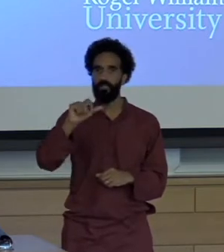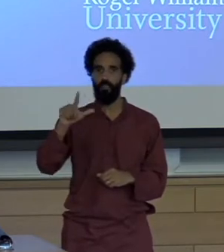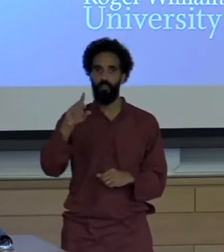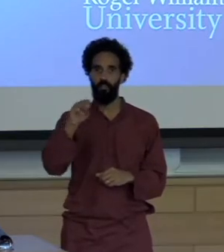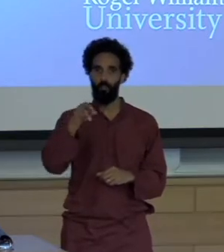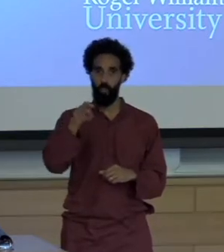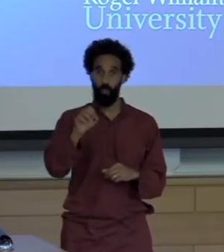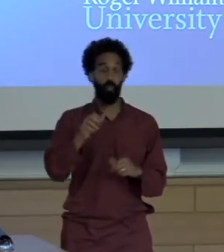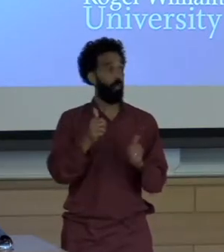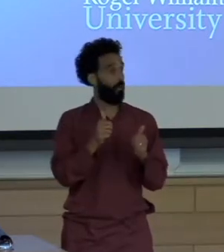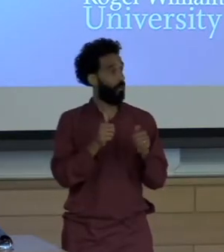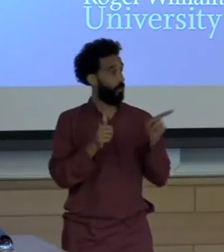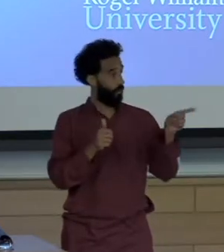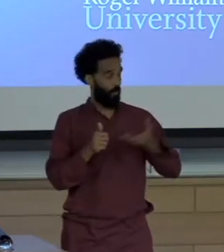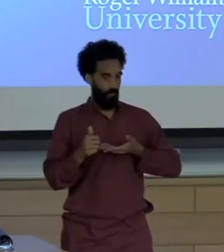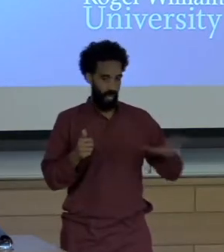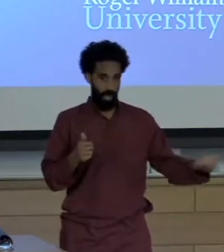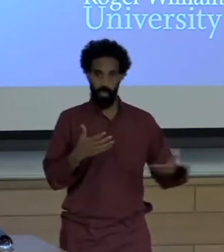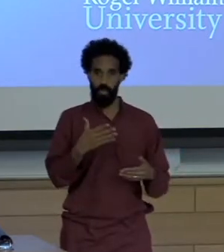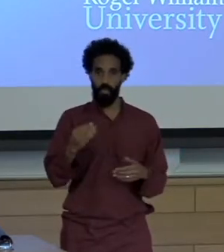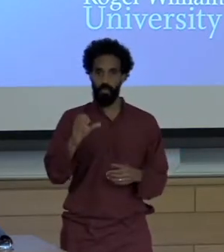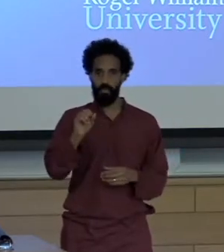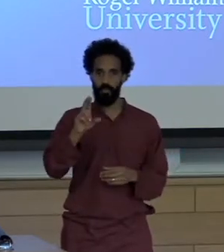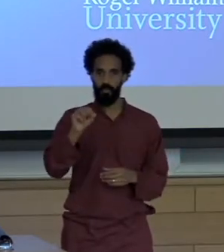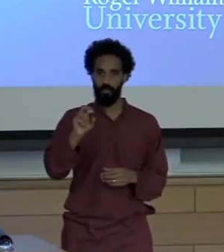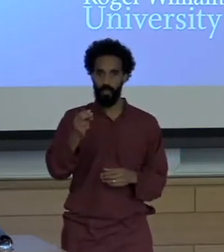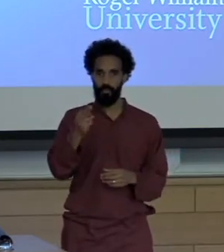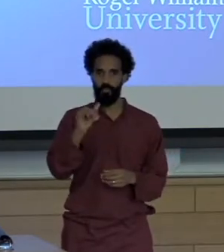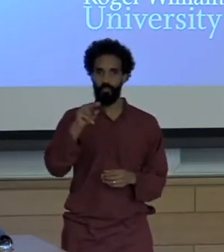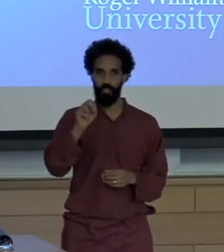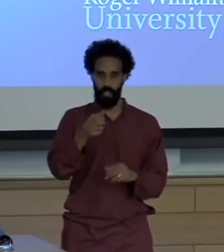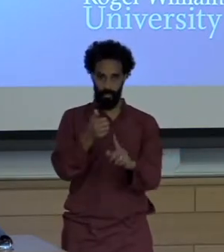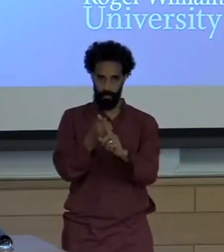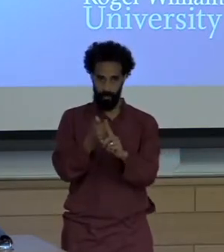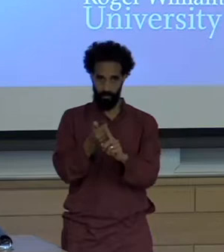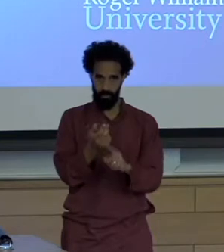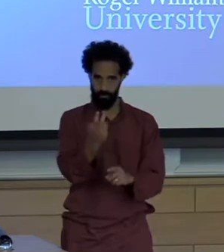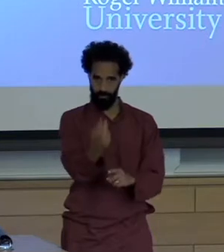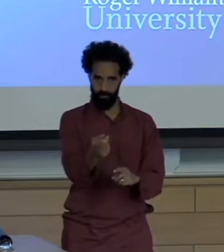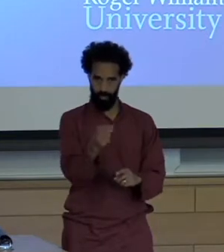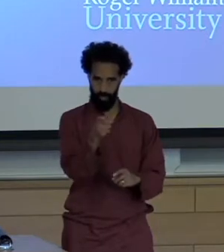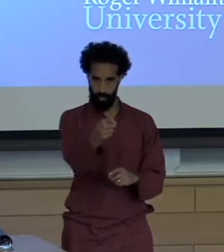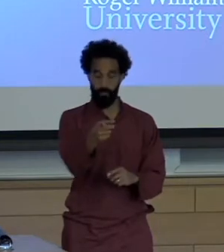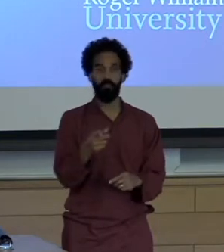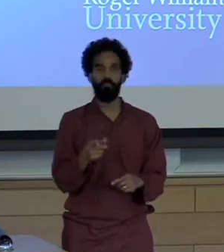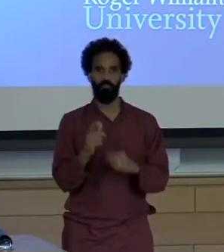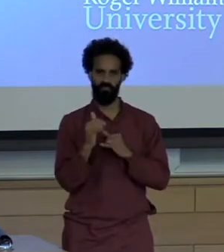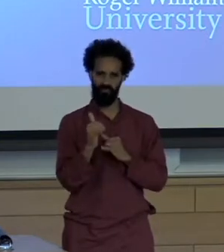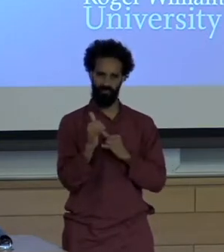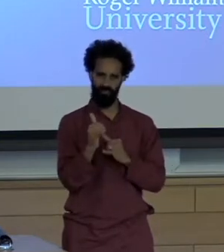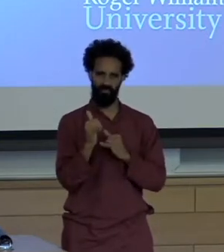Here and Dr. Sunshine Menezes who like me share some bonds with Brazil and